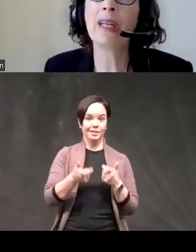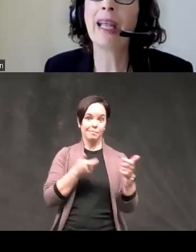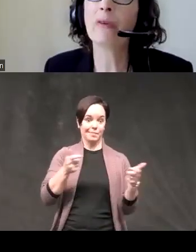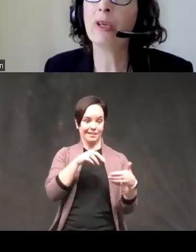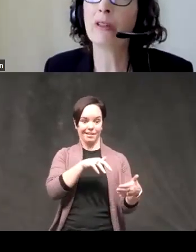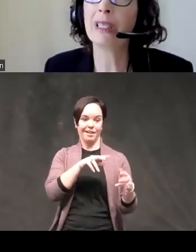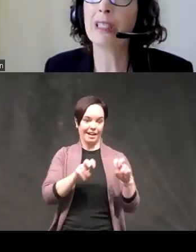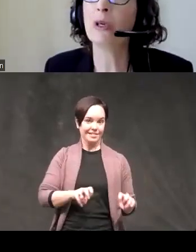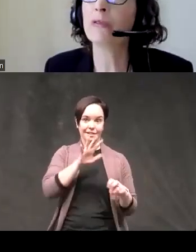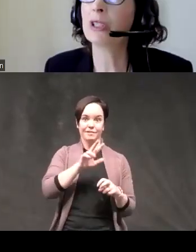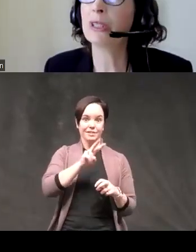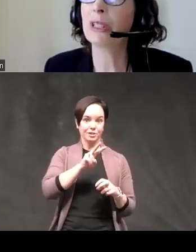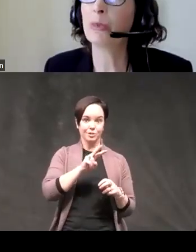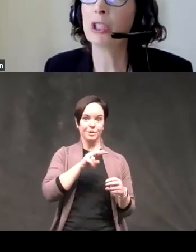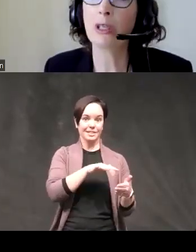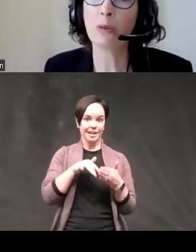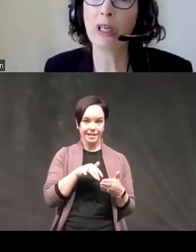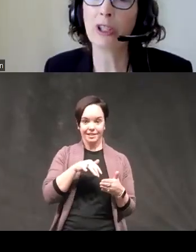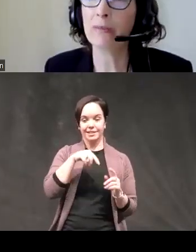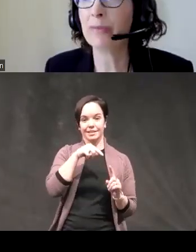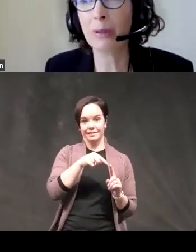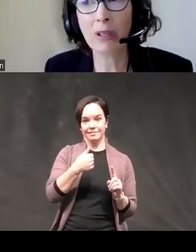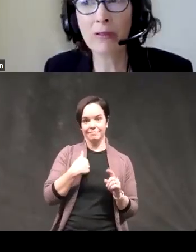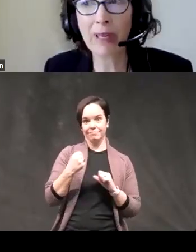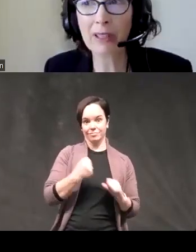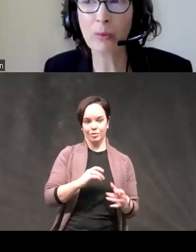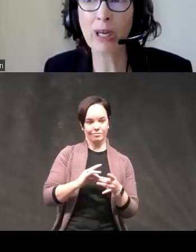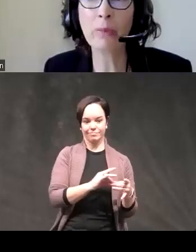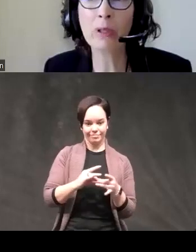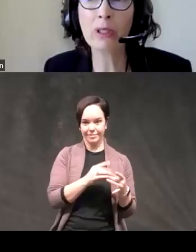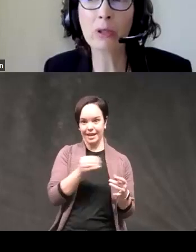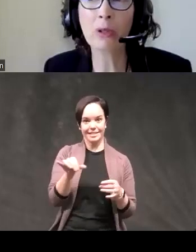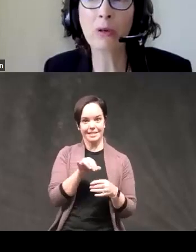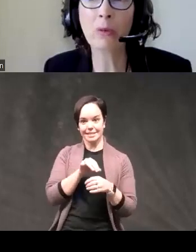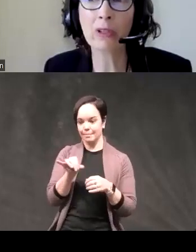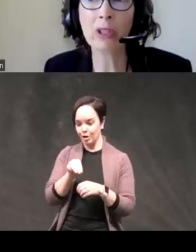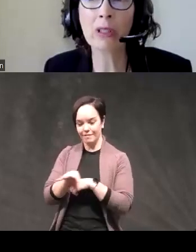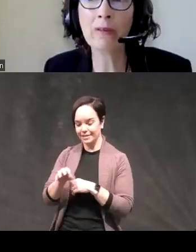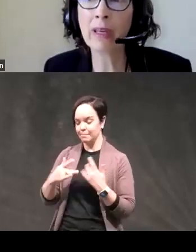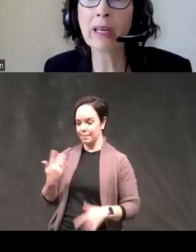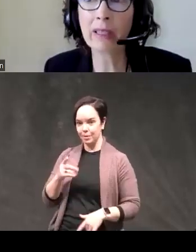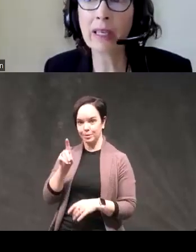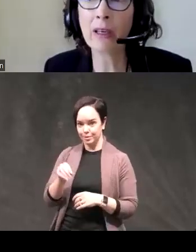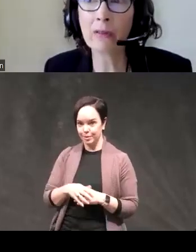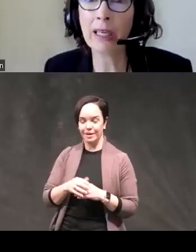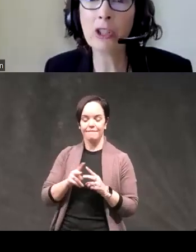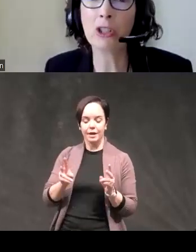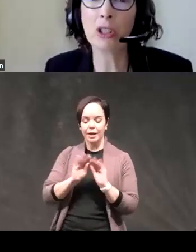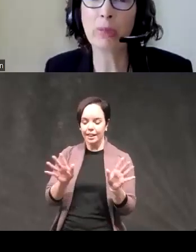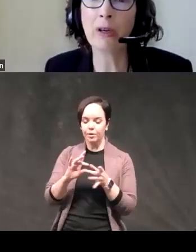of negative 0.32 of response and abortion and depression similar effects in bipolar disorder where there's just a very clear relationship here